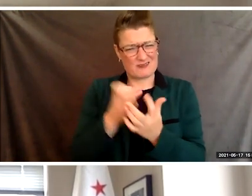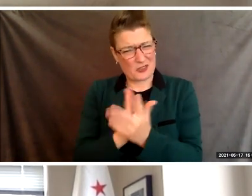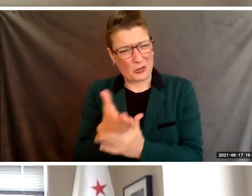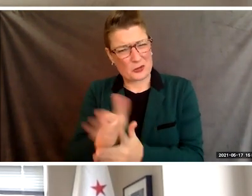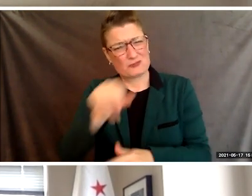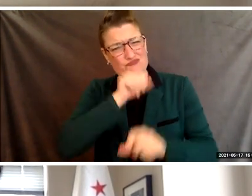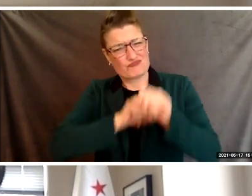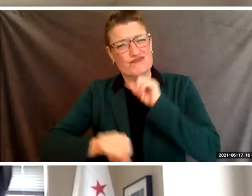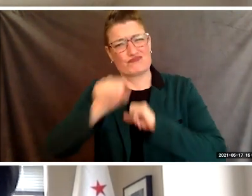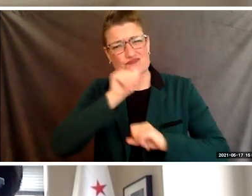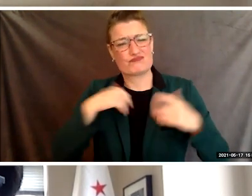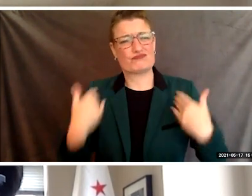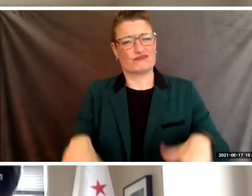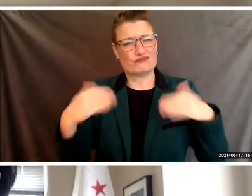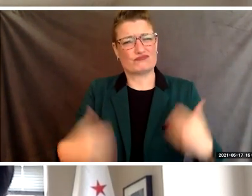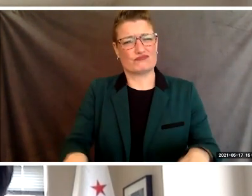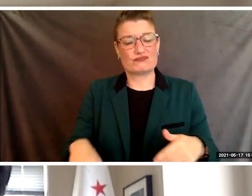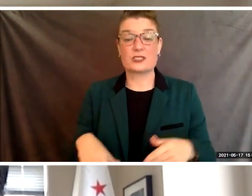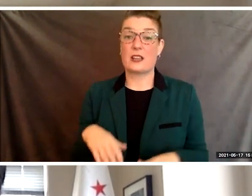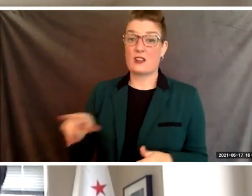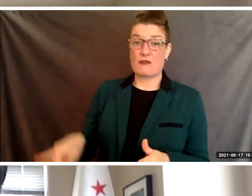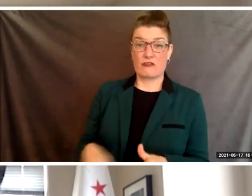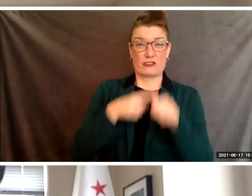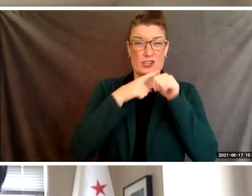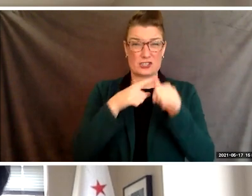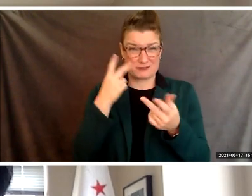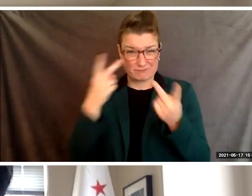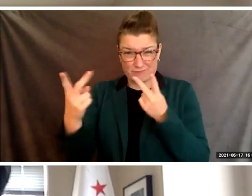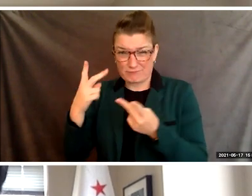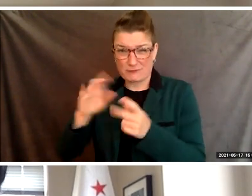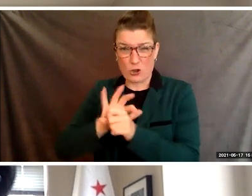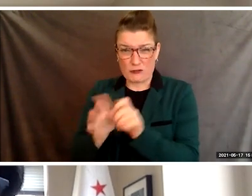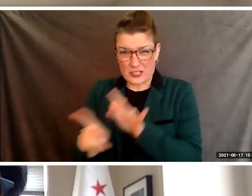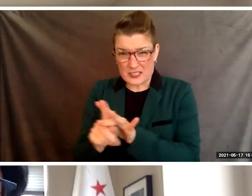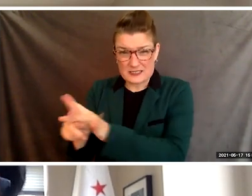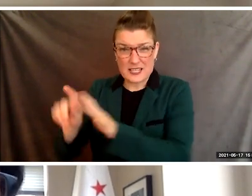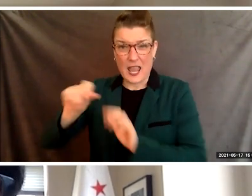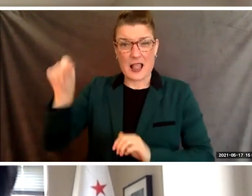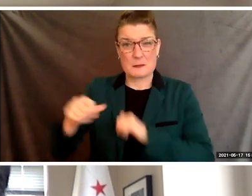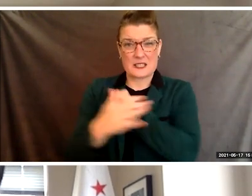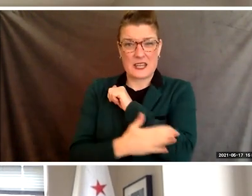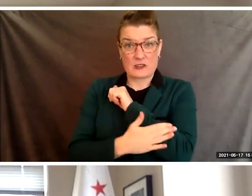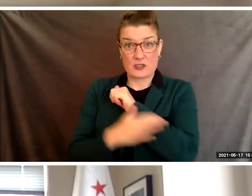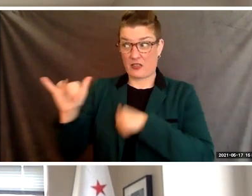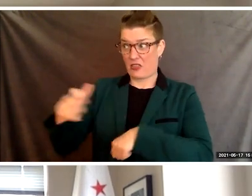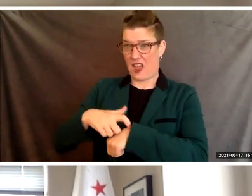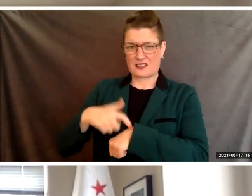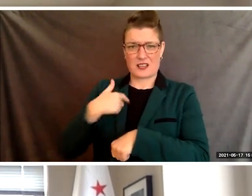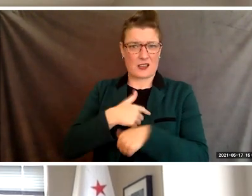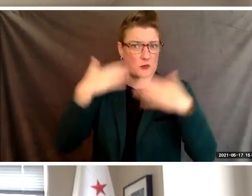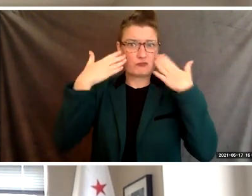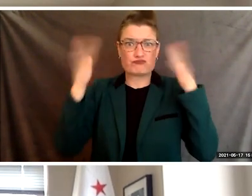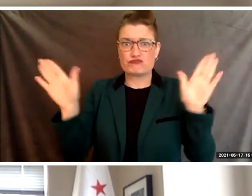And when the first COVID-19 cases were reported in Alameda county, we did not know how long this invisible threat will be with us,